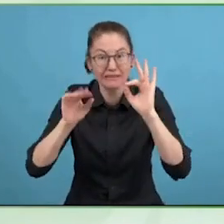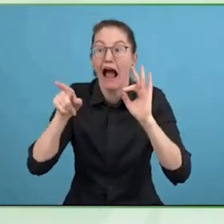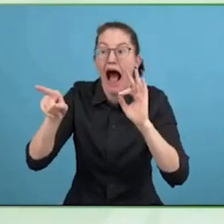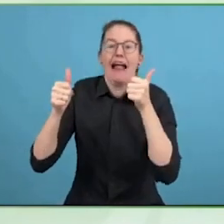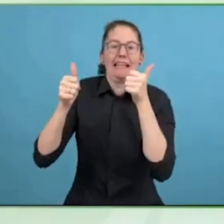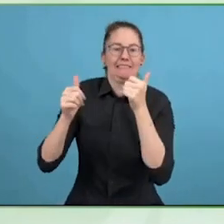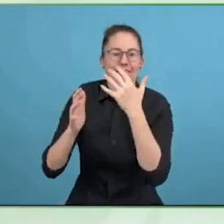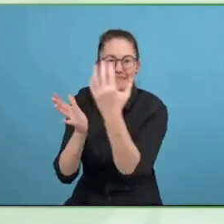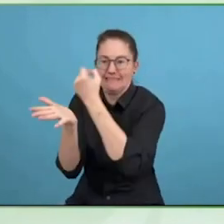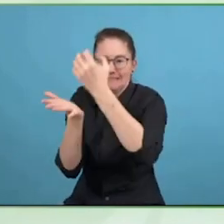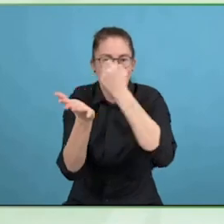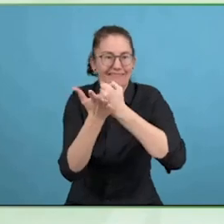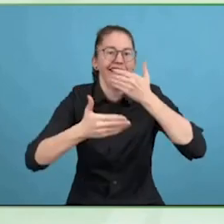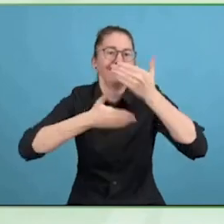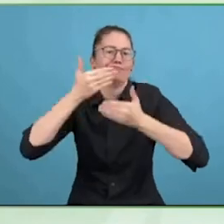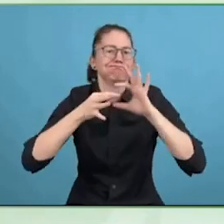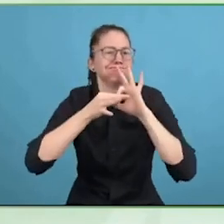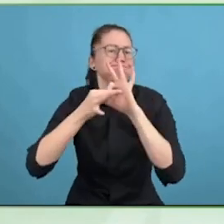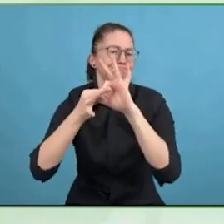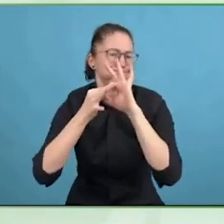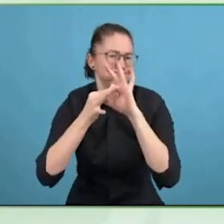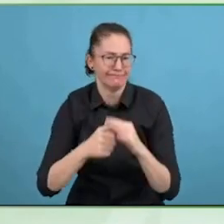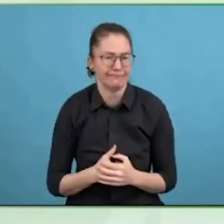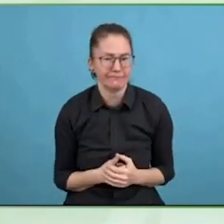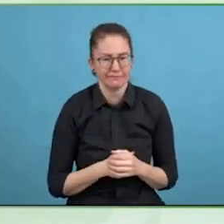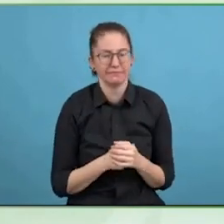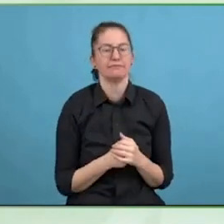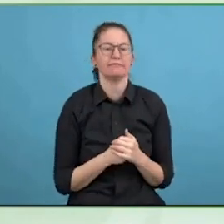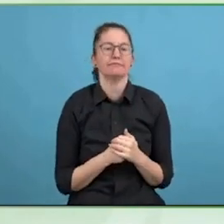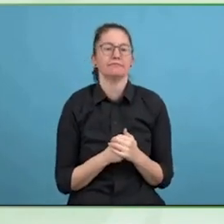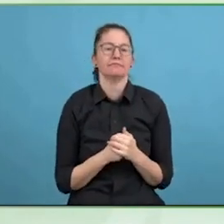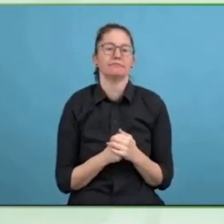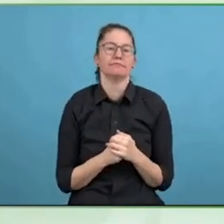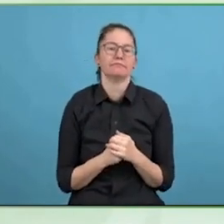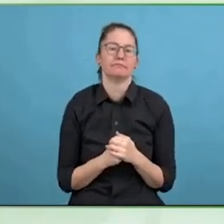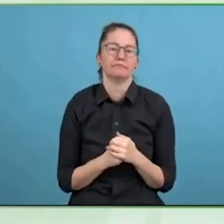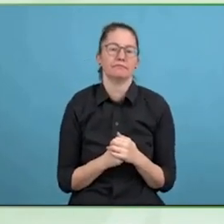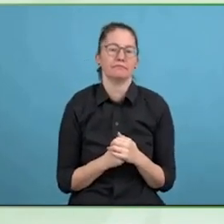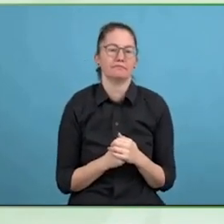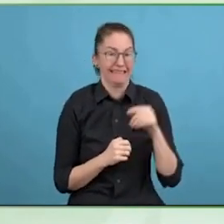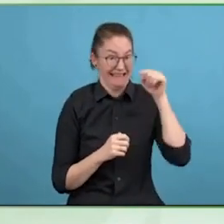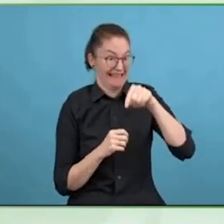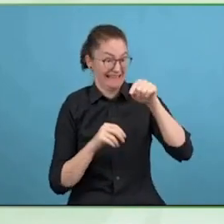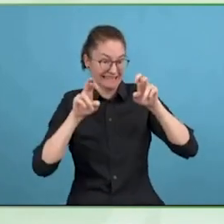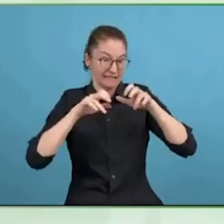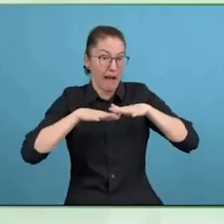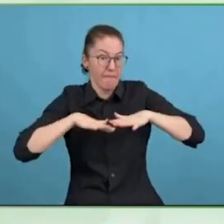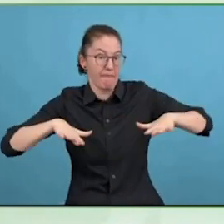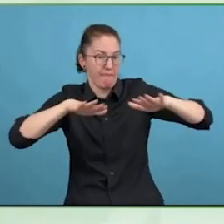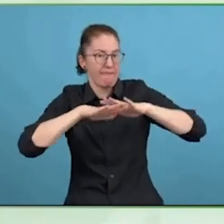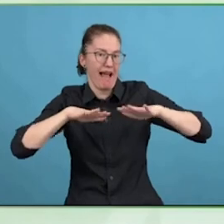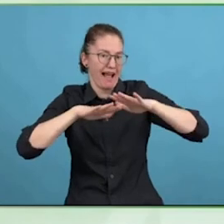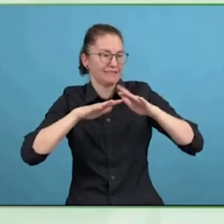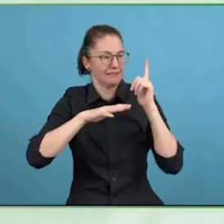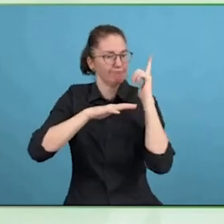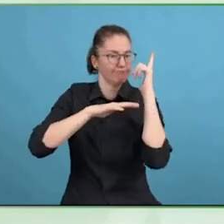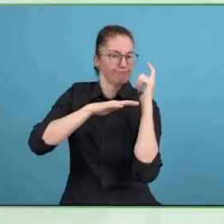in coming in, passionate about the cause. It has changed over time, so would they have an application that they